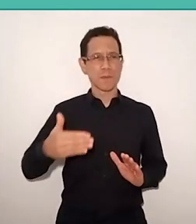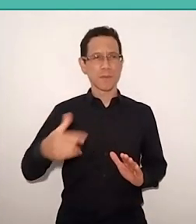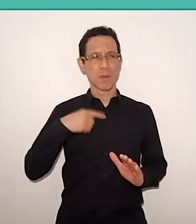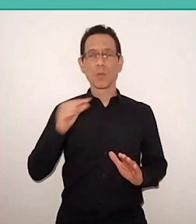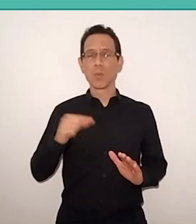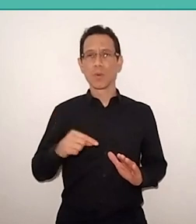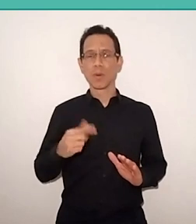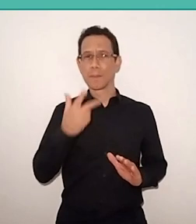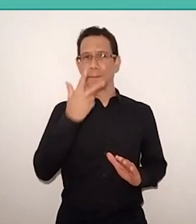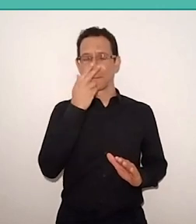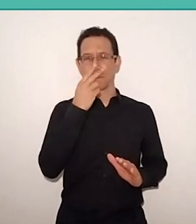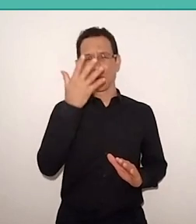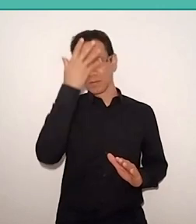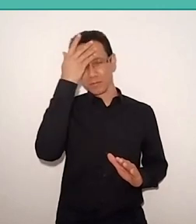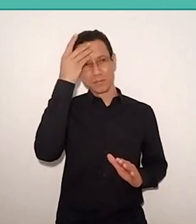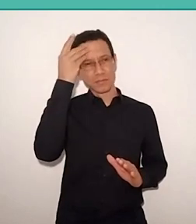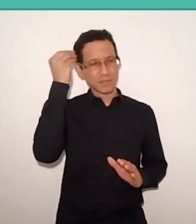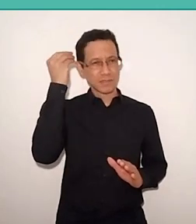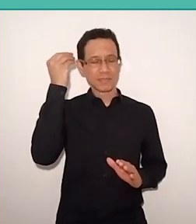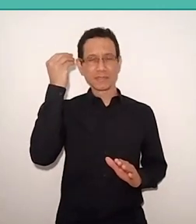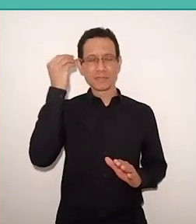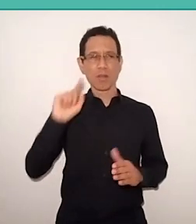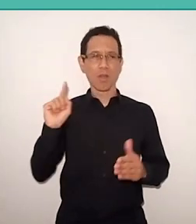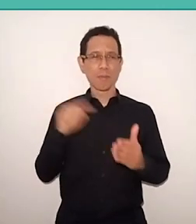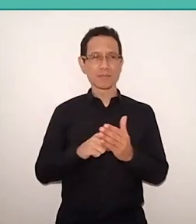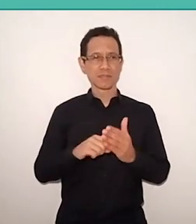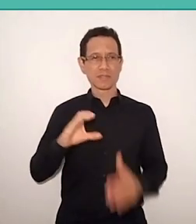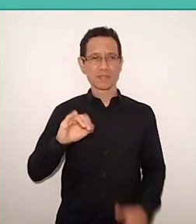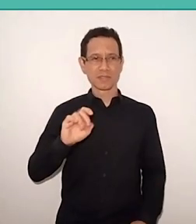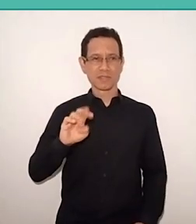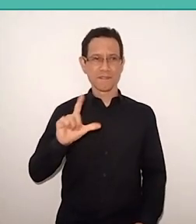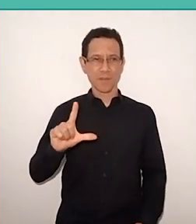the civic, humanist and political goals of education.